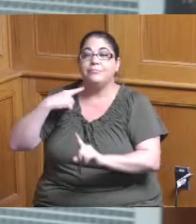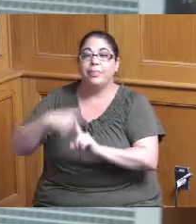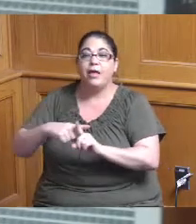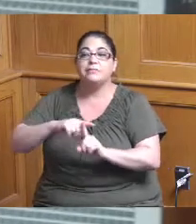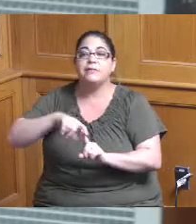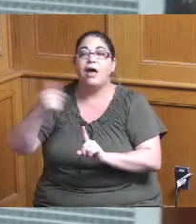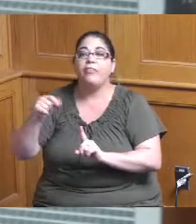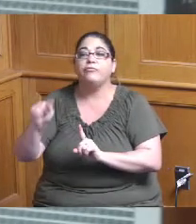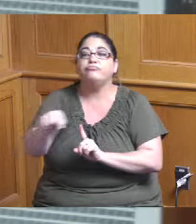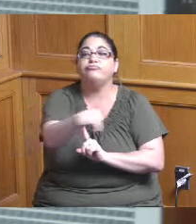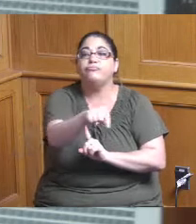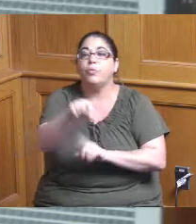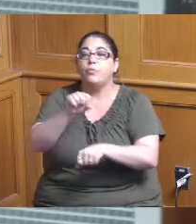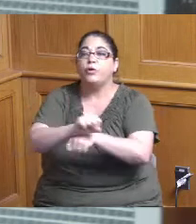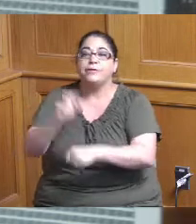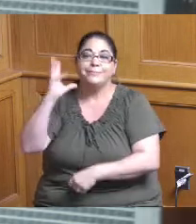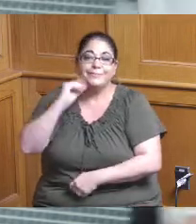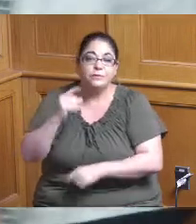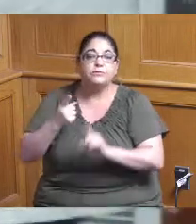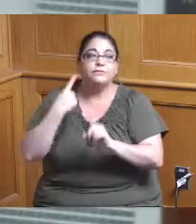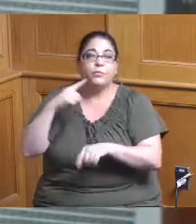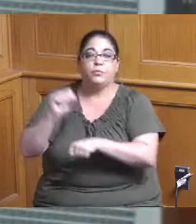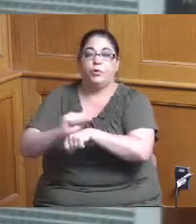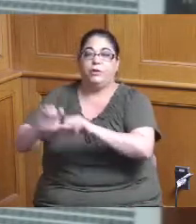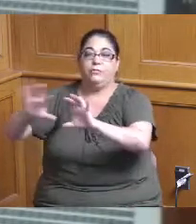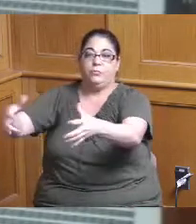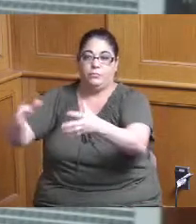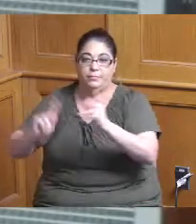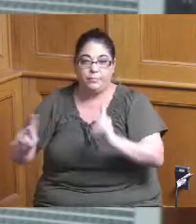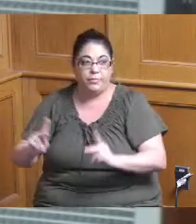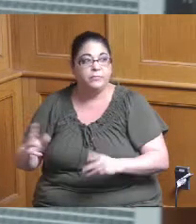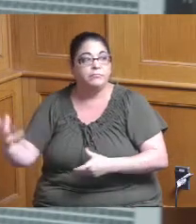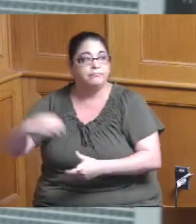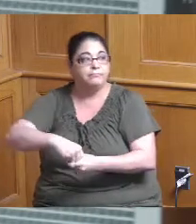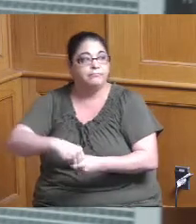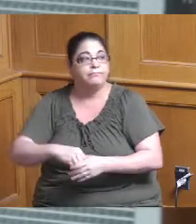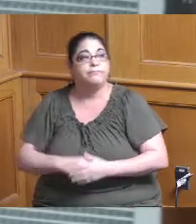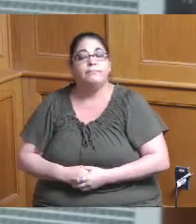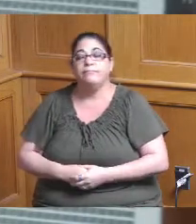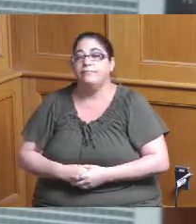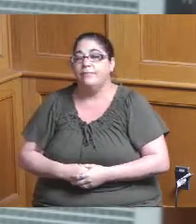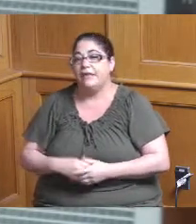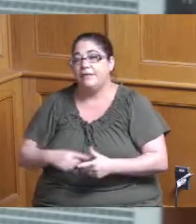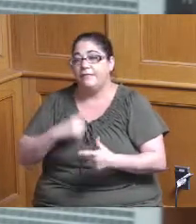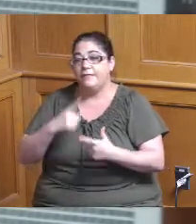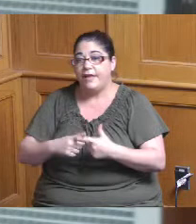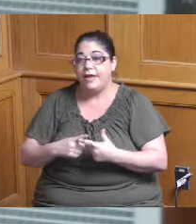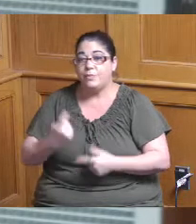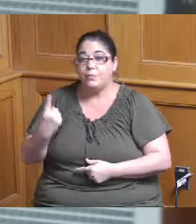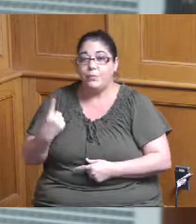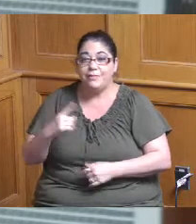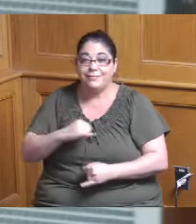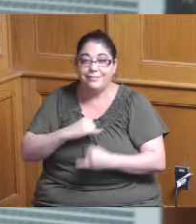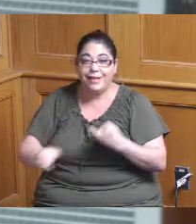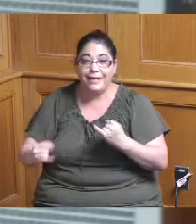demonstrated work experience and one last change I just included it's in my copy but not yours